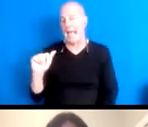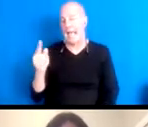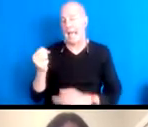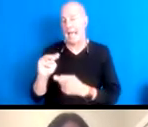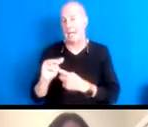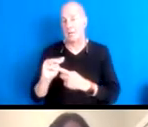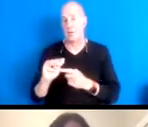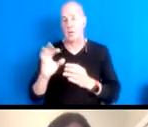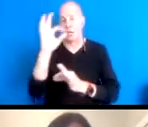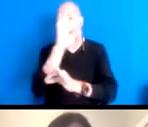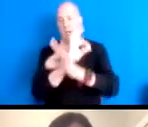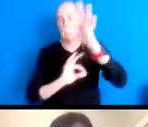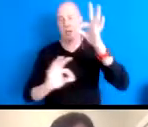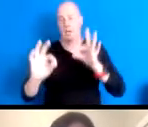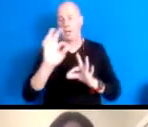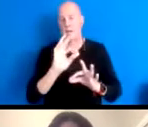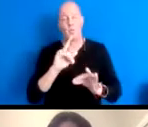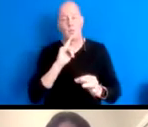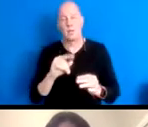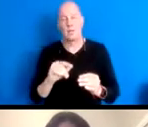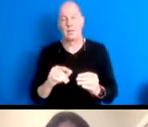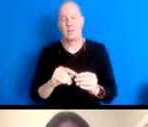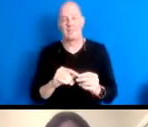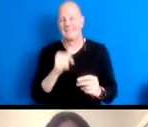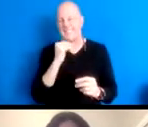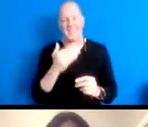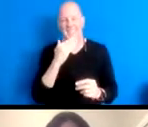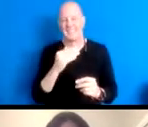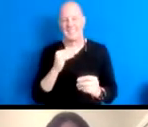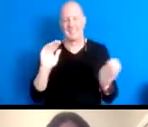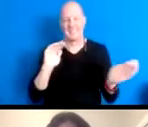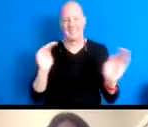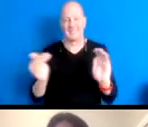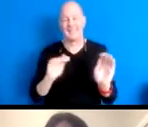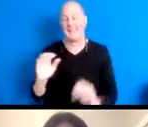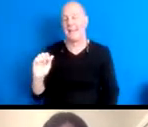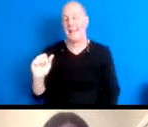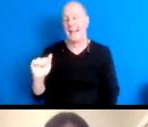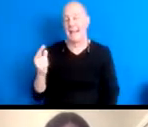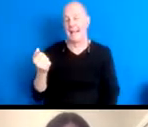ourselves, which is really a crappy metaphor because an atom is composed of various interdependent pieces.